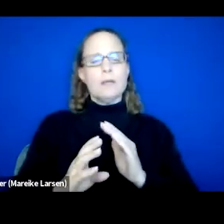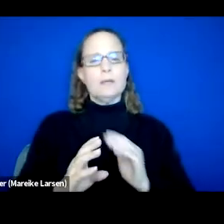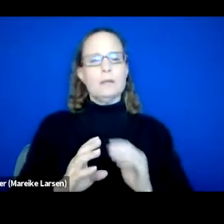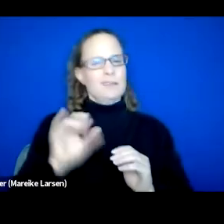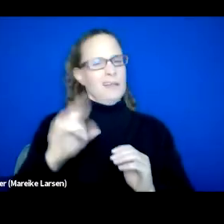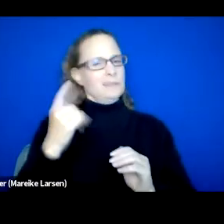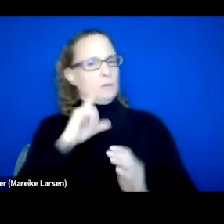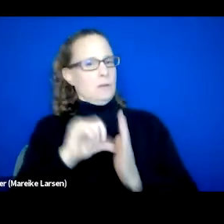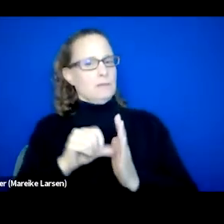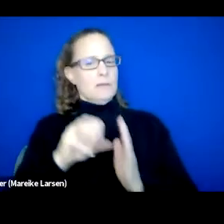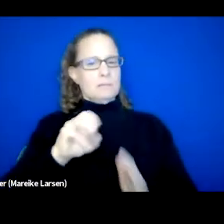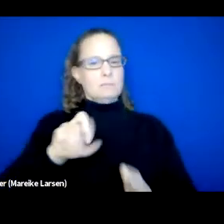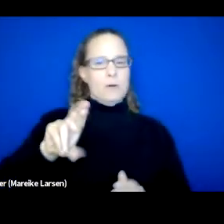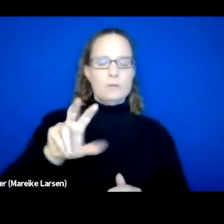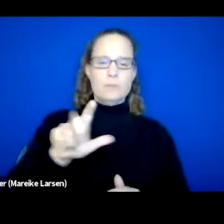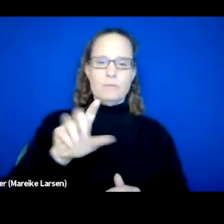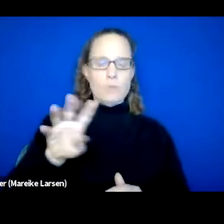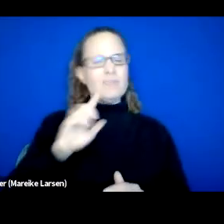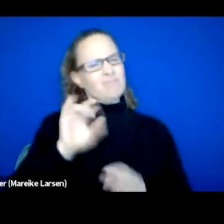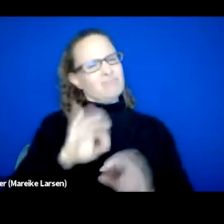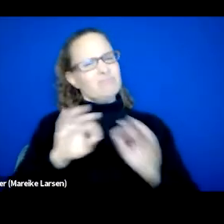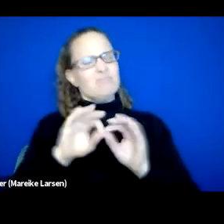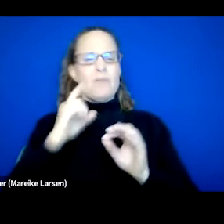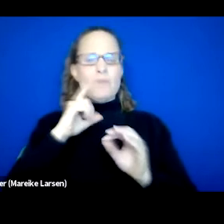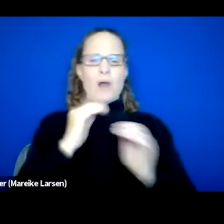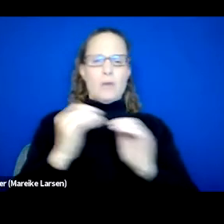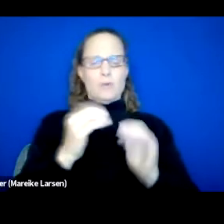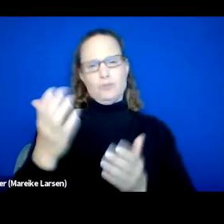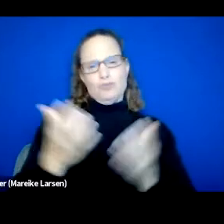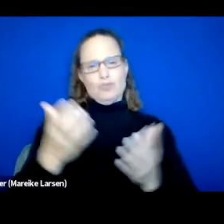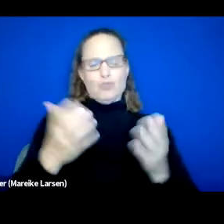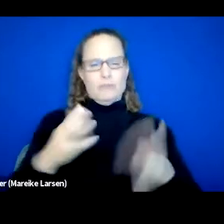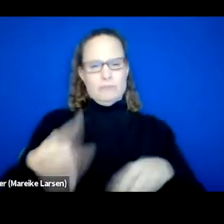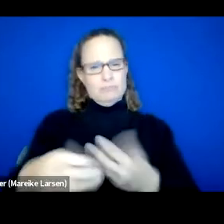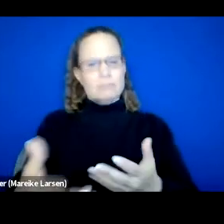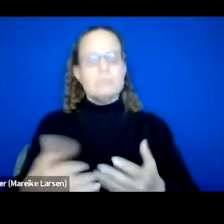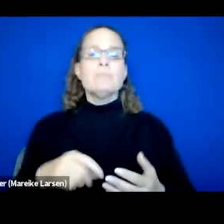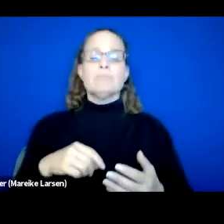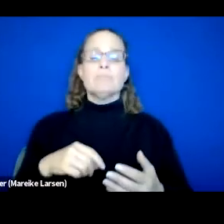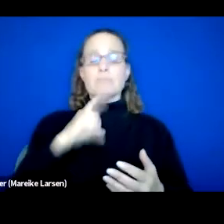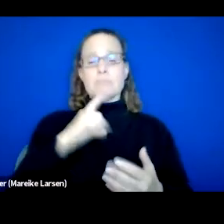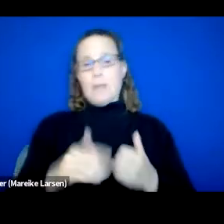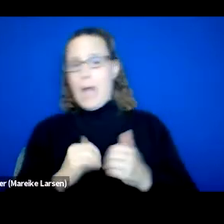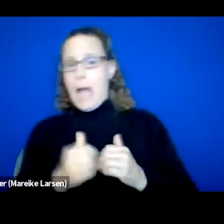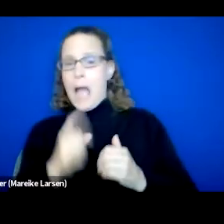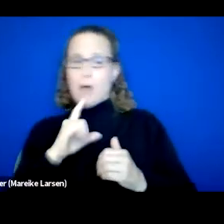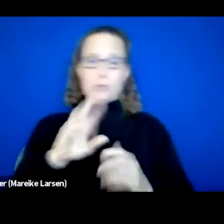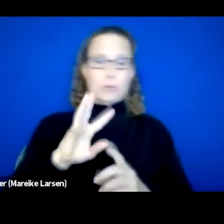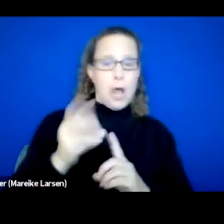to racially equitable service delivery and tips for practicing cultural humility and providing culturally relevant homeless